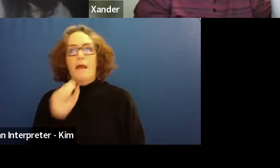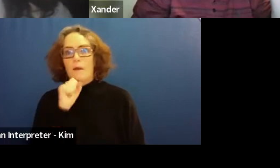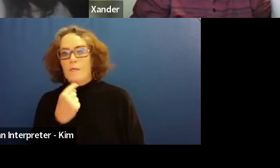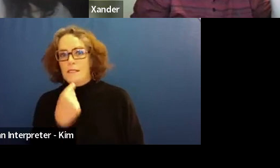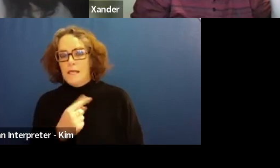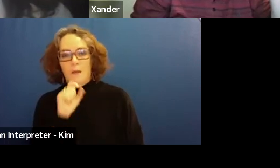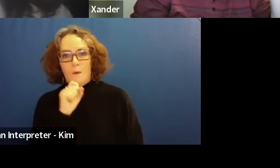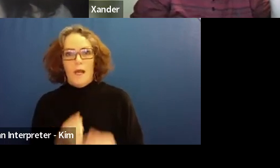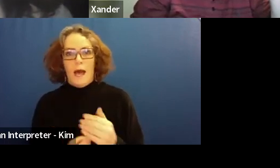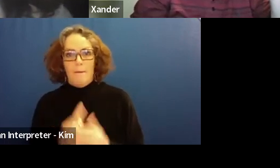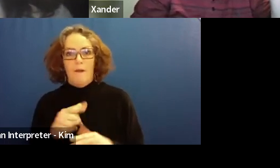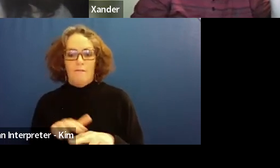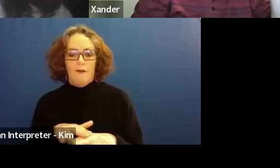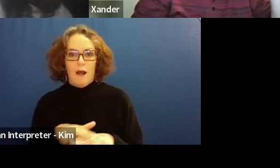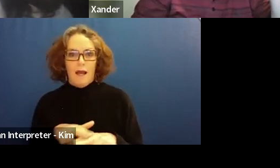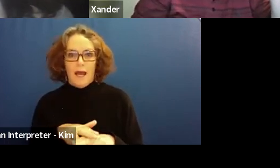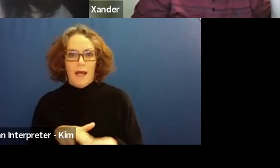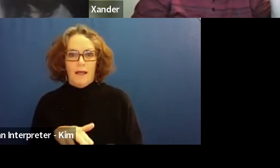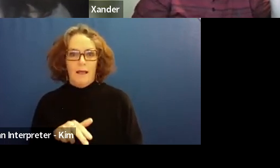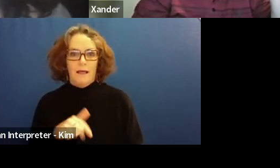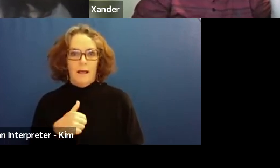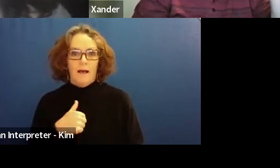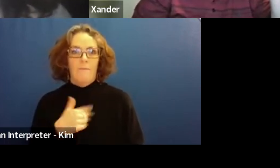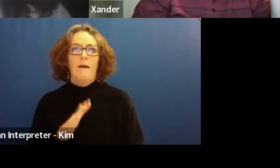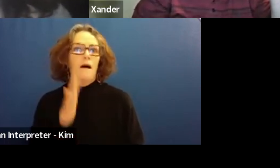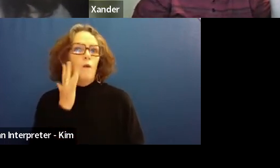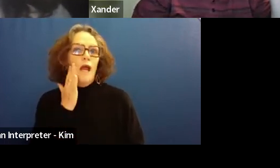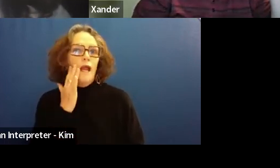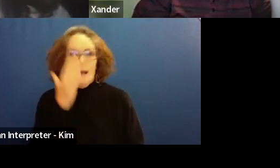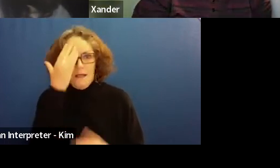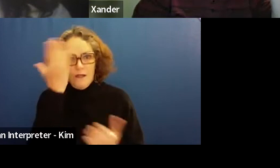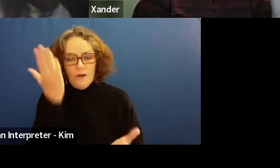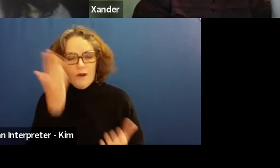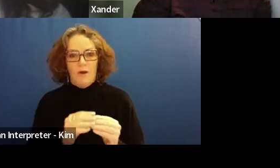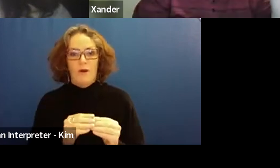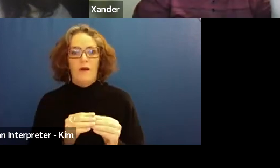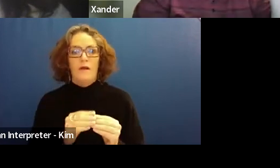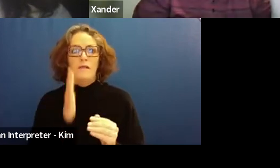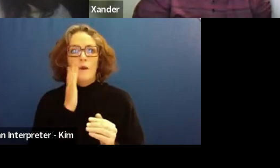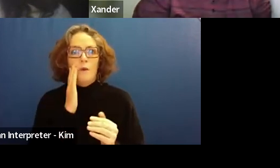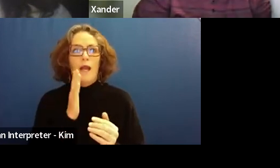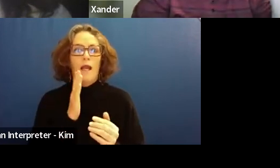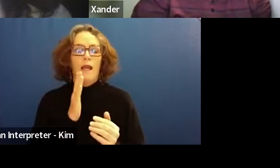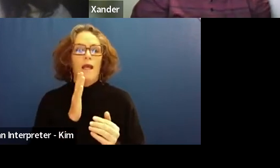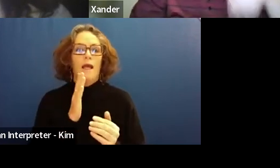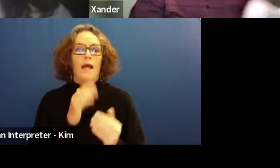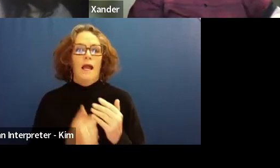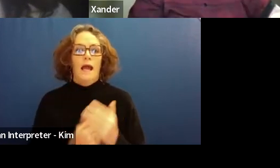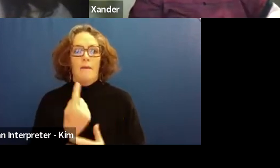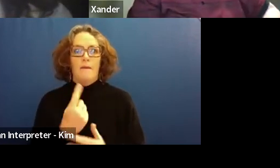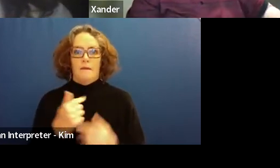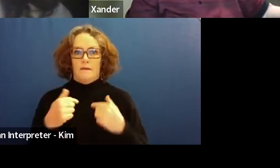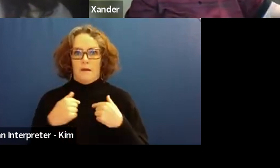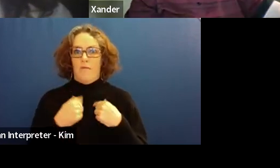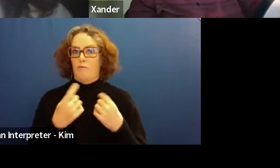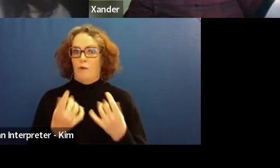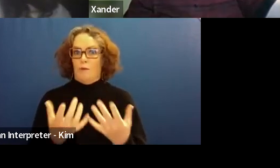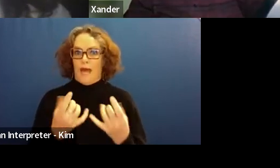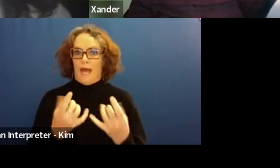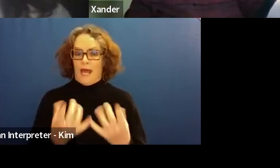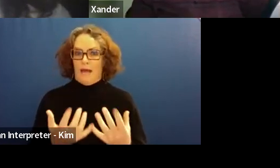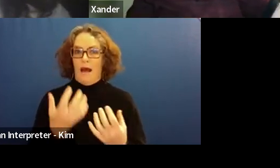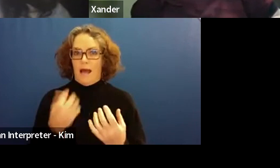And then it's Friday yet, it's happening today but I don't care talk when, and then when it happened, more deep paid already have my strategies put in place to ensure that I can get out there.